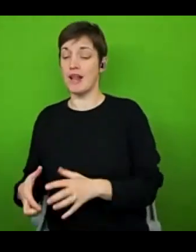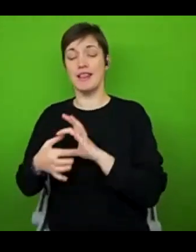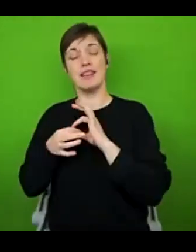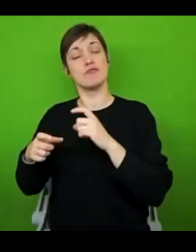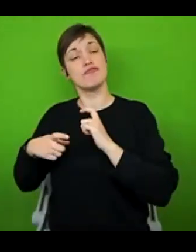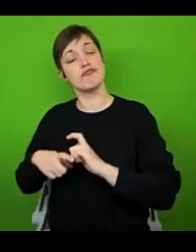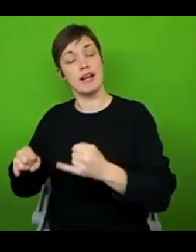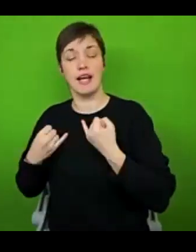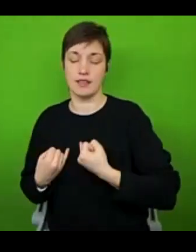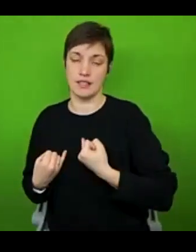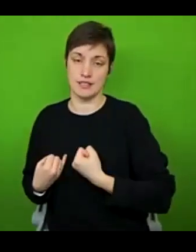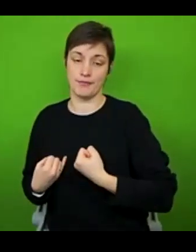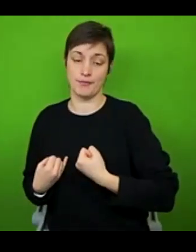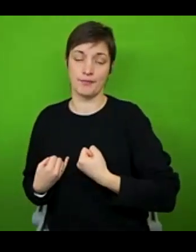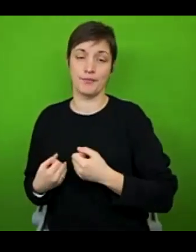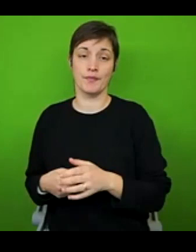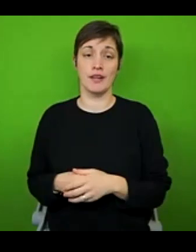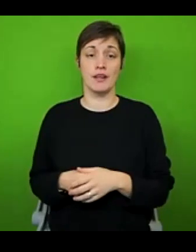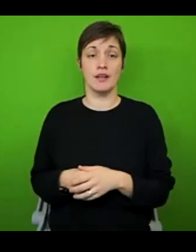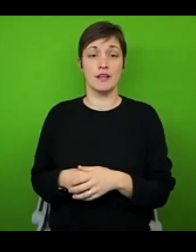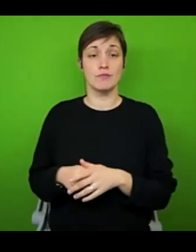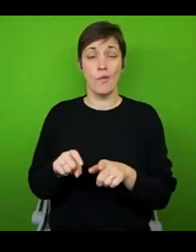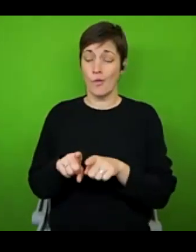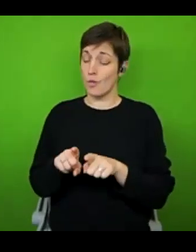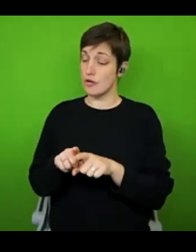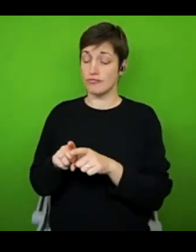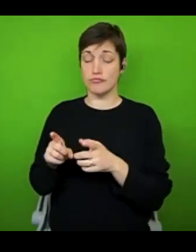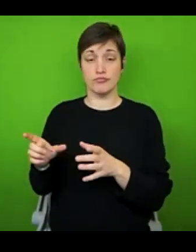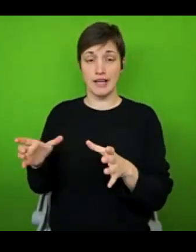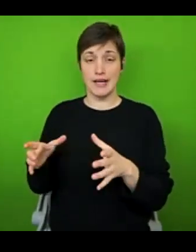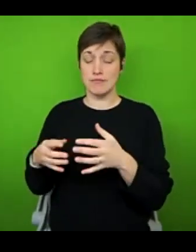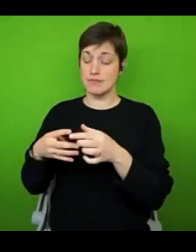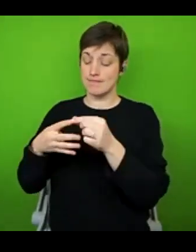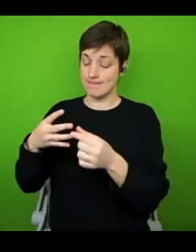Now, they also grouped together conditions where this kind of energy impairment is a key symptom, and they use an